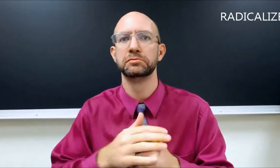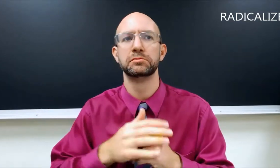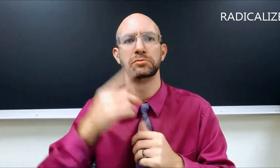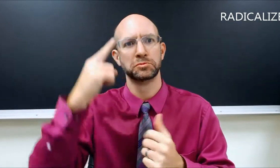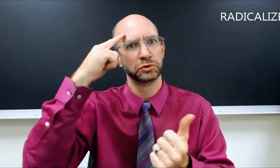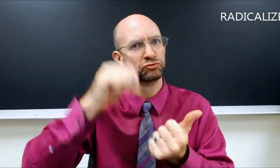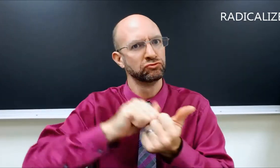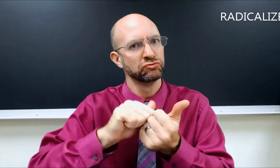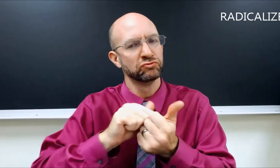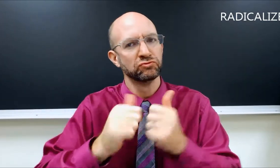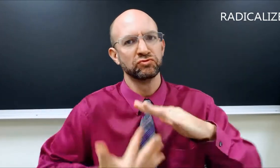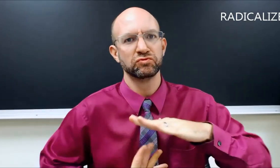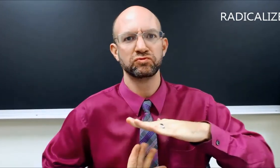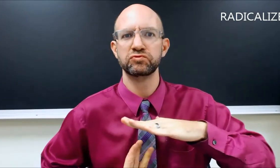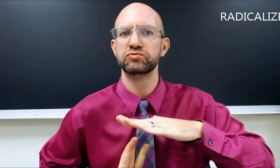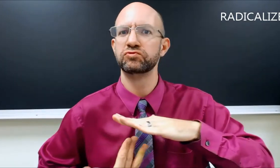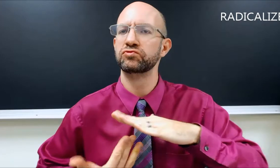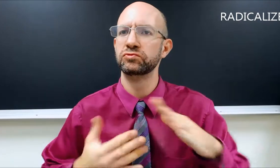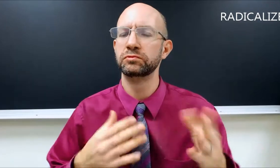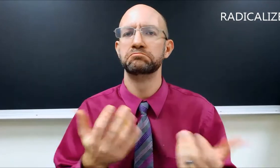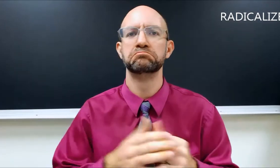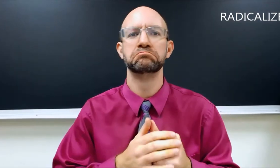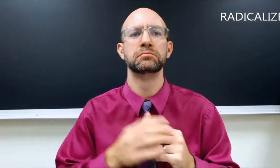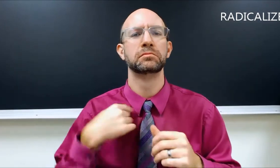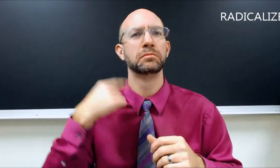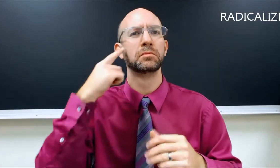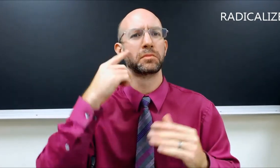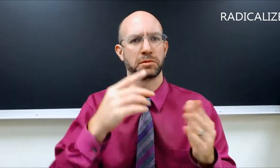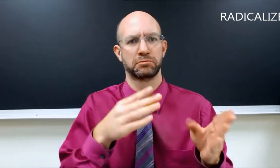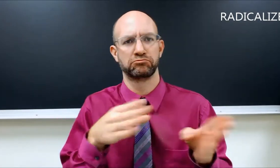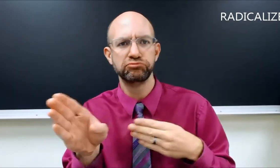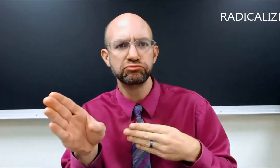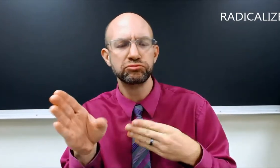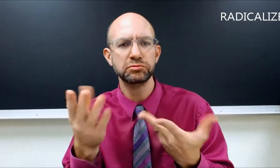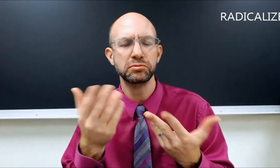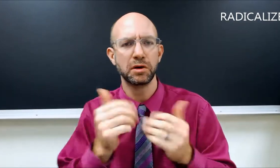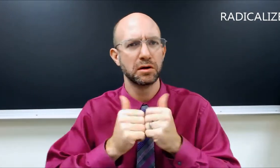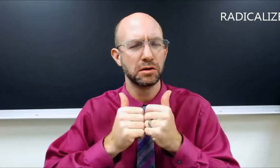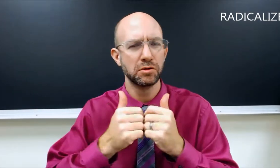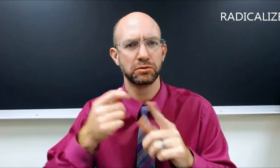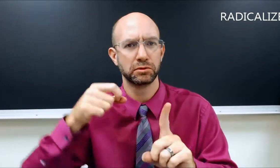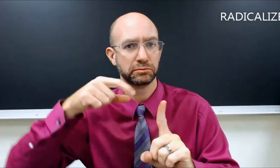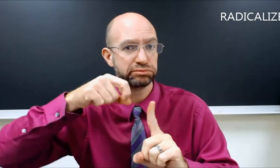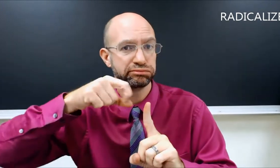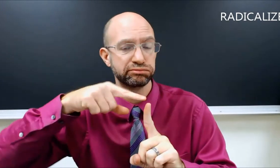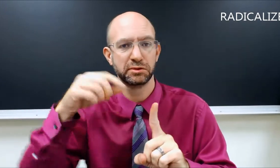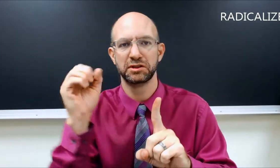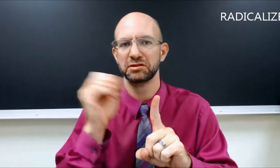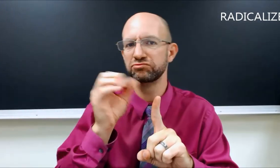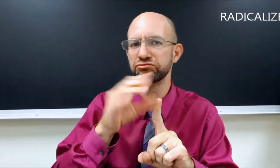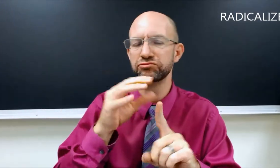They become brainwashed, and develop anger, grudge, or fuming emotion. My thought is to use the sign for SHIFT, STIMULATE, EXPOSE.